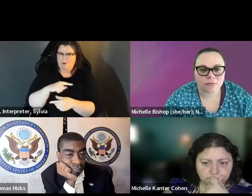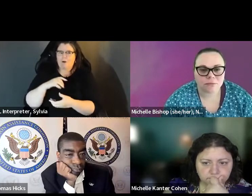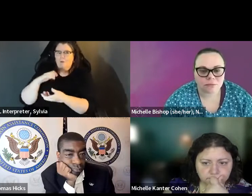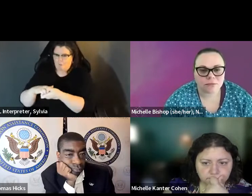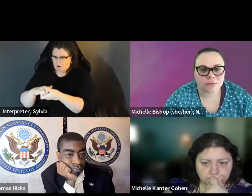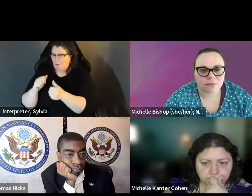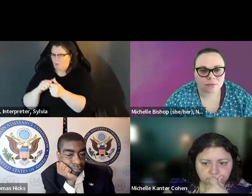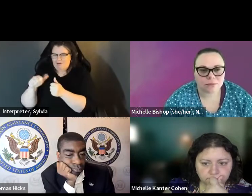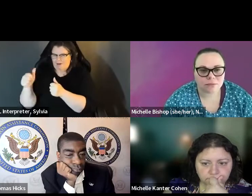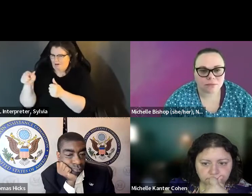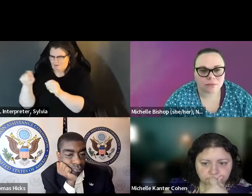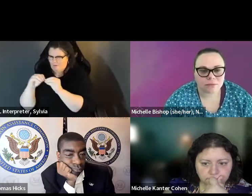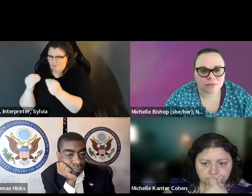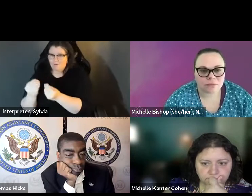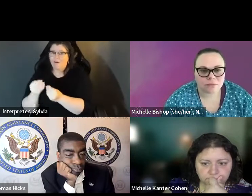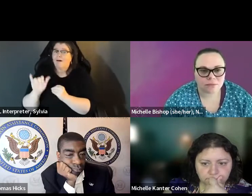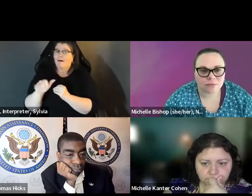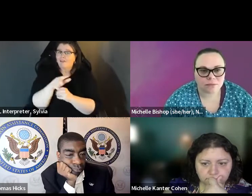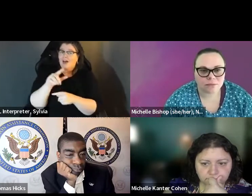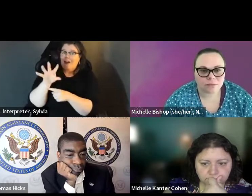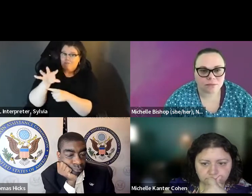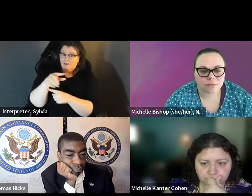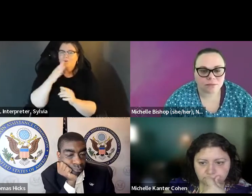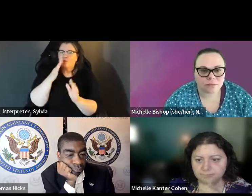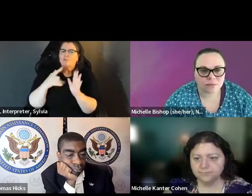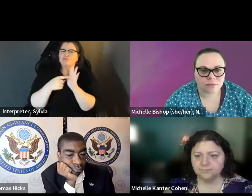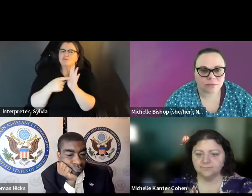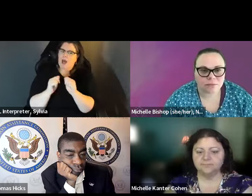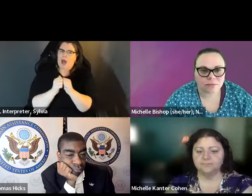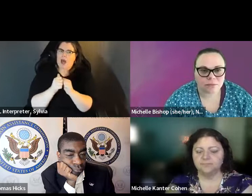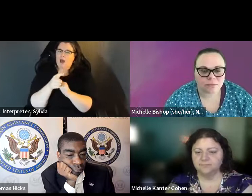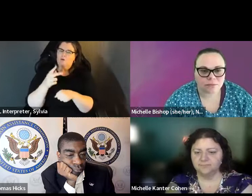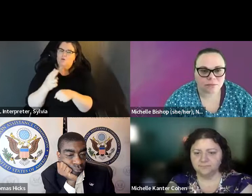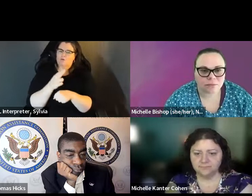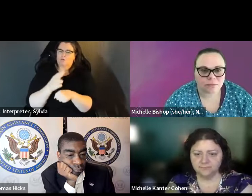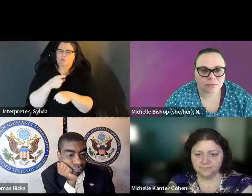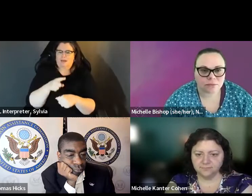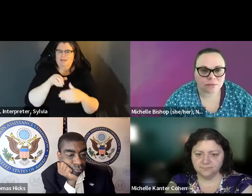one of two videos that disability rights Florida produced in partnership with access to vote Florida. The